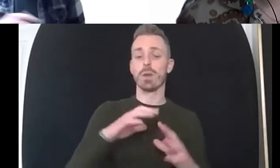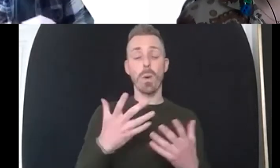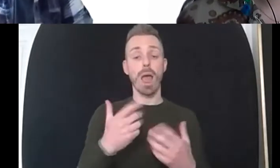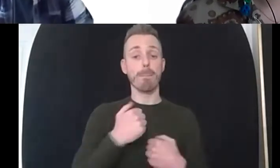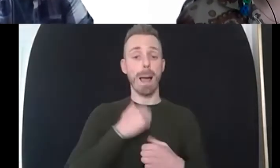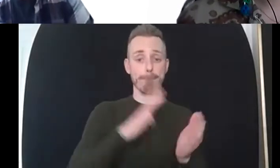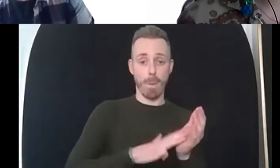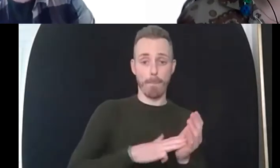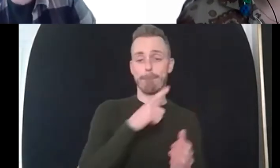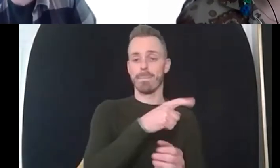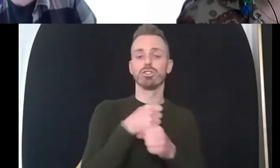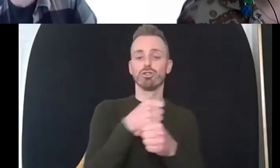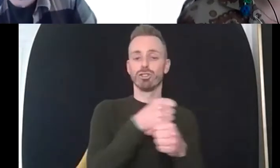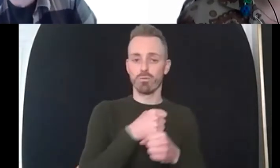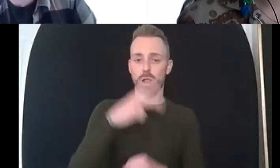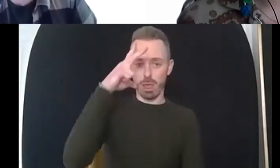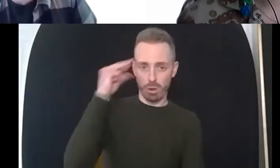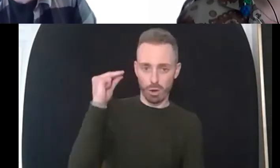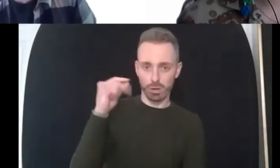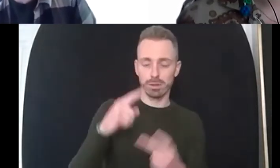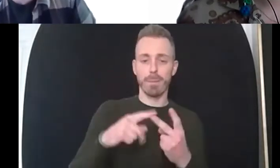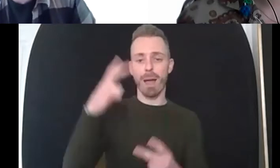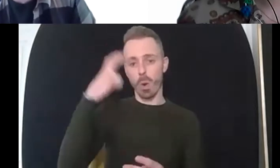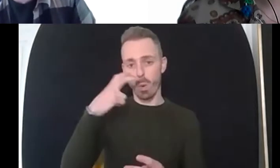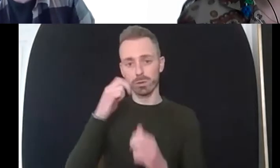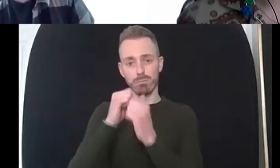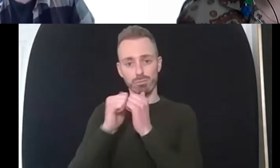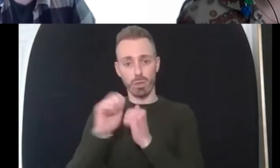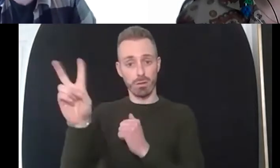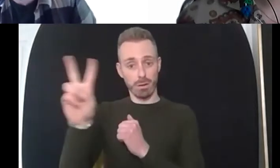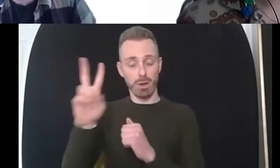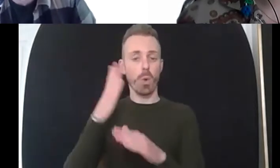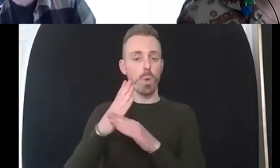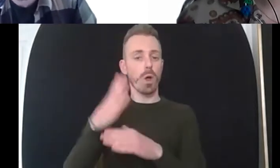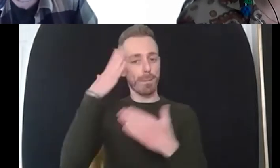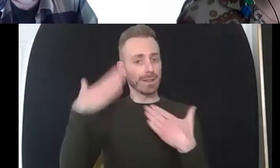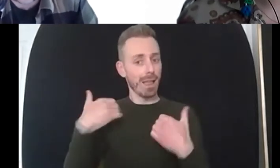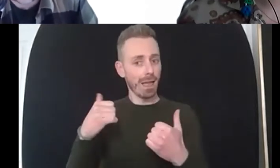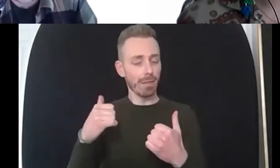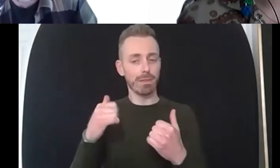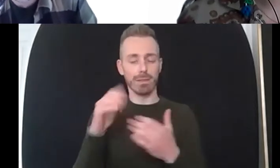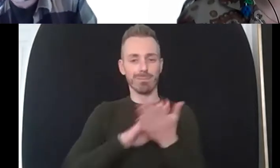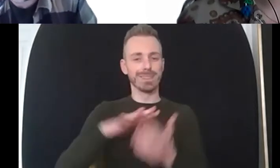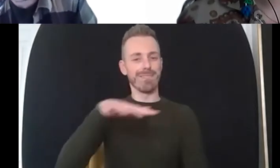uh both my elder brothers were in uh worked in mental health as well so um originally i um